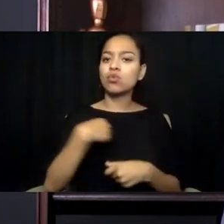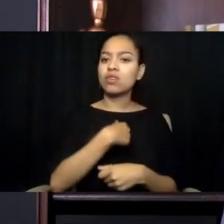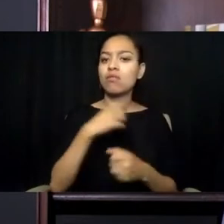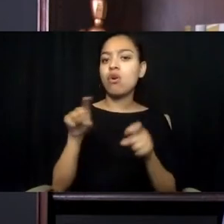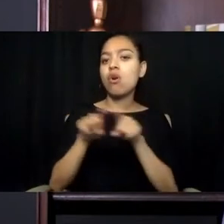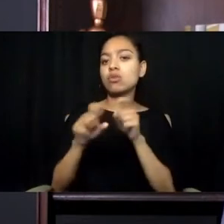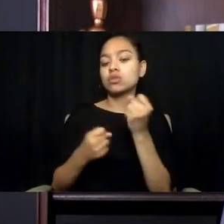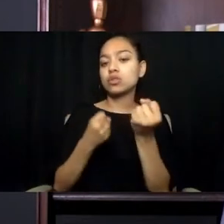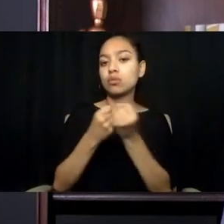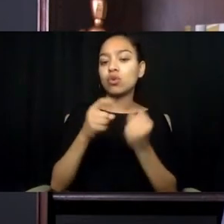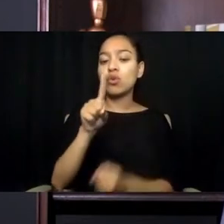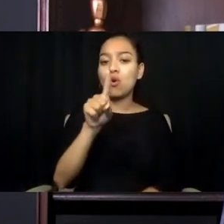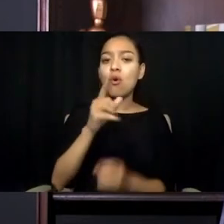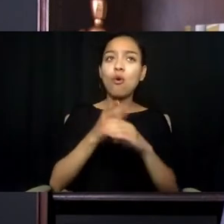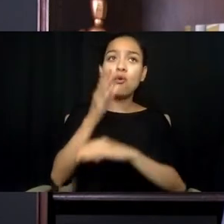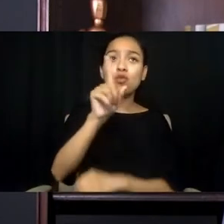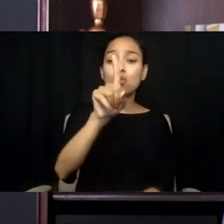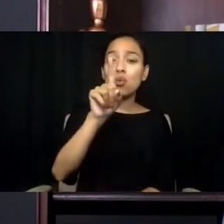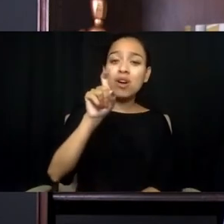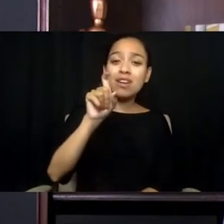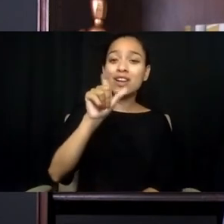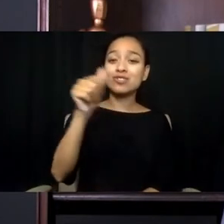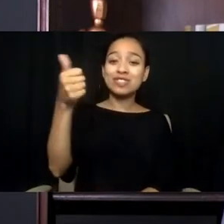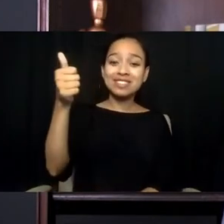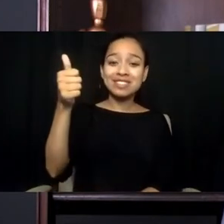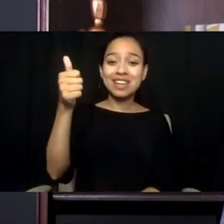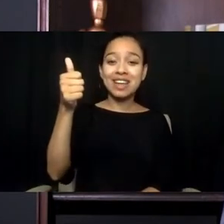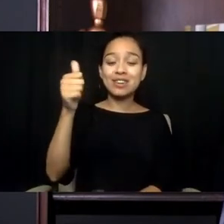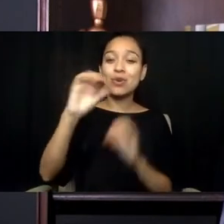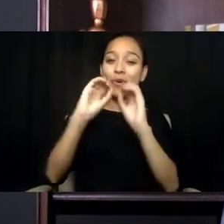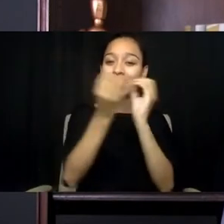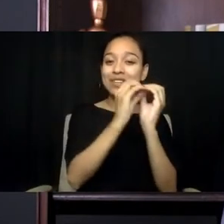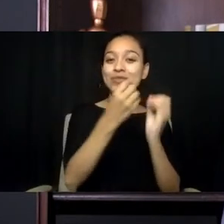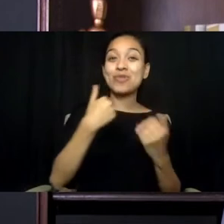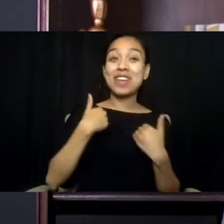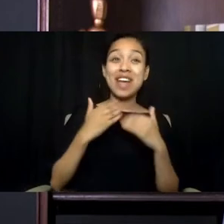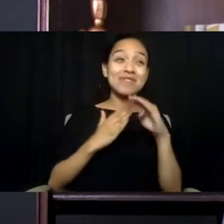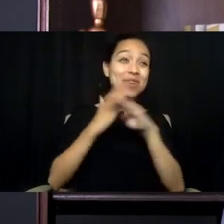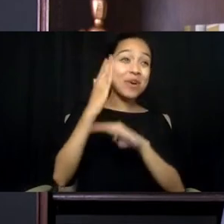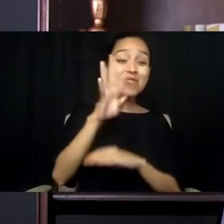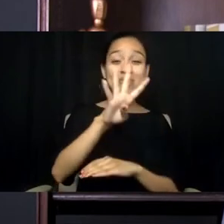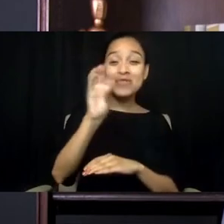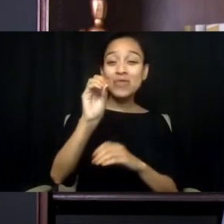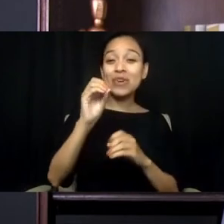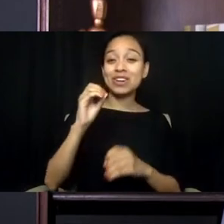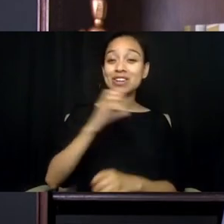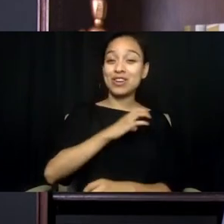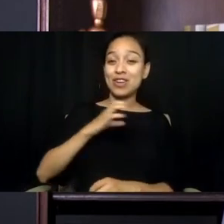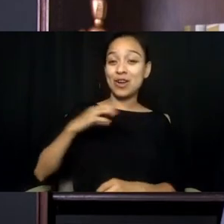We currently have more than 40 members of Congress supporting this bill and hope that, with continued education and advocacy,